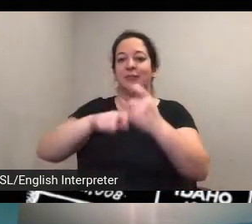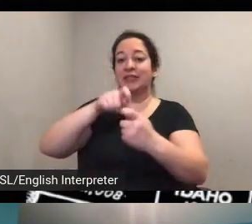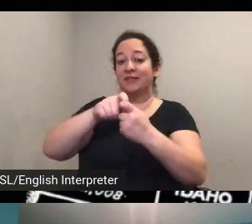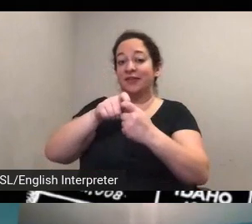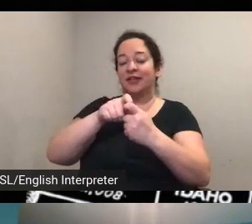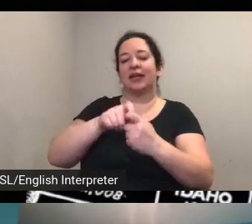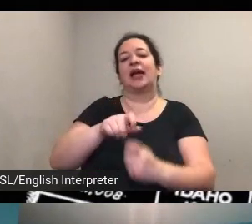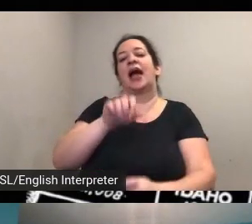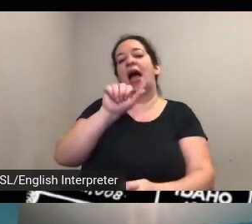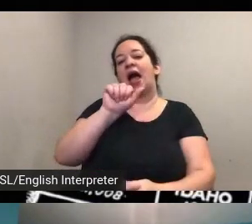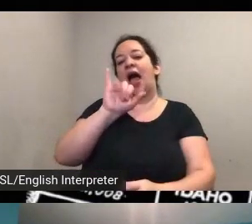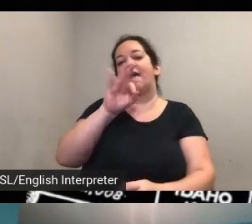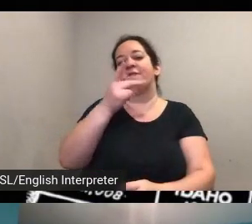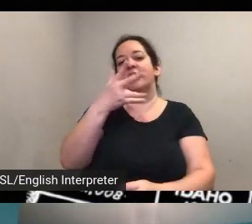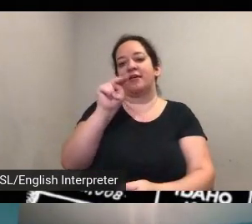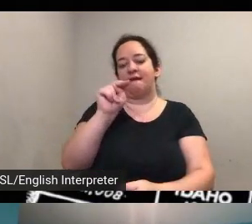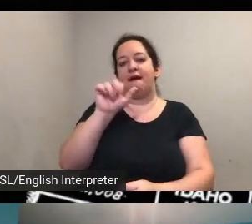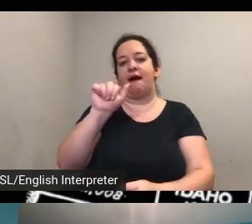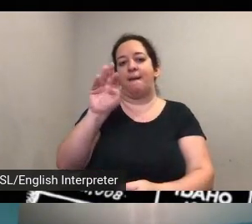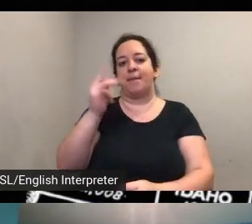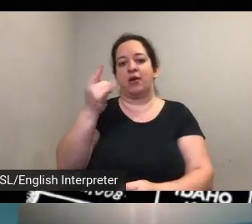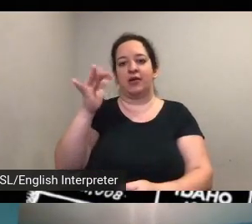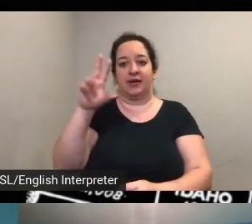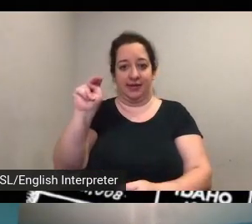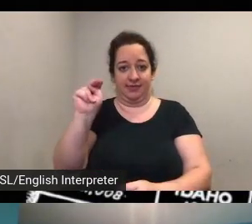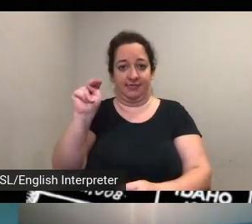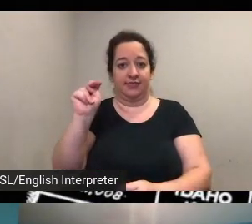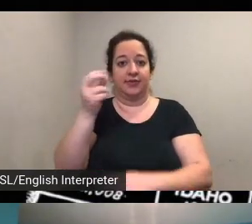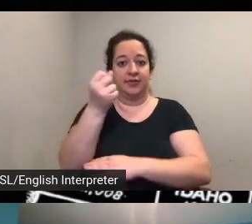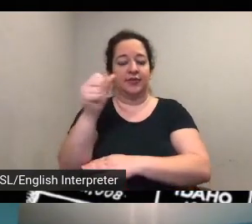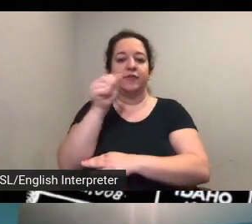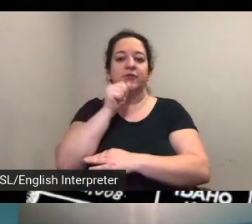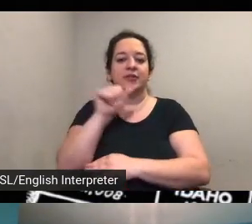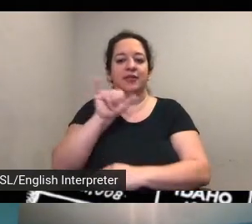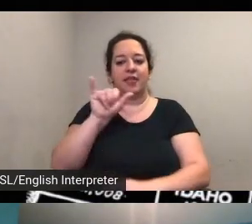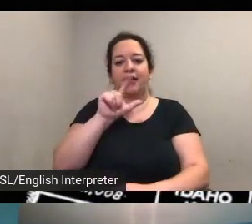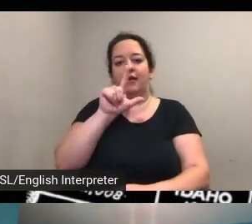suffragists in baltimore such as augusta chisel and rob